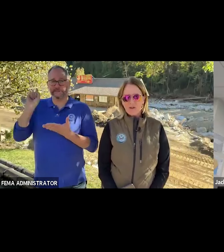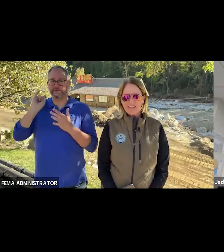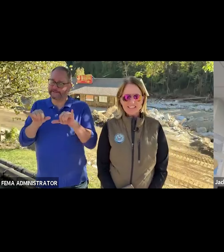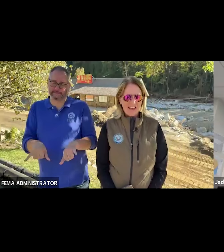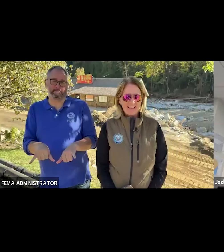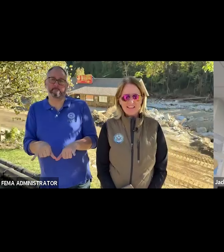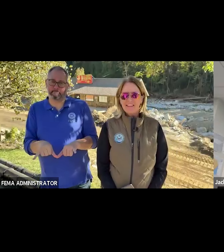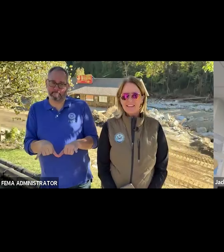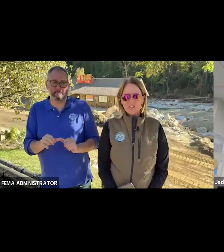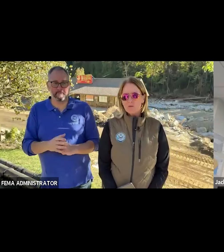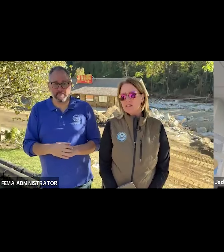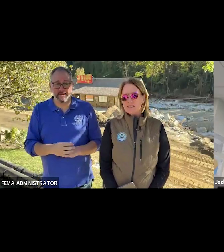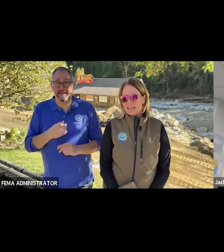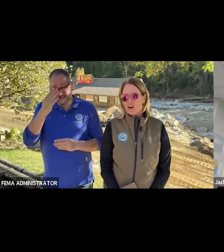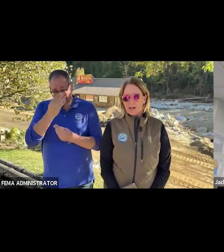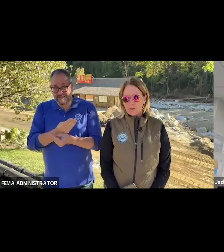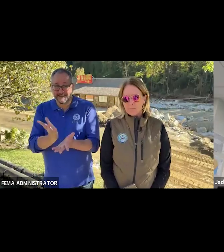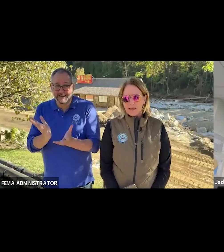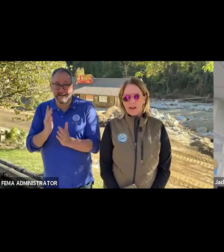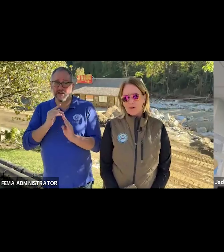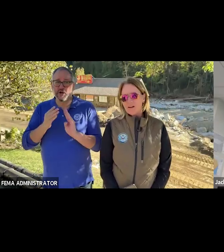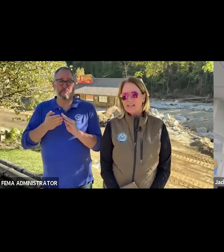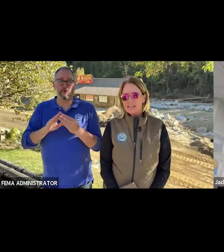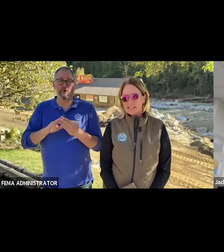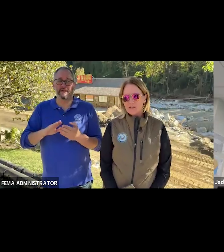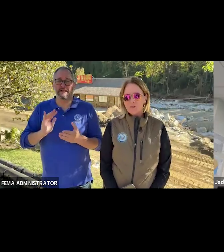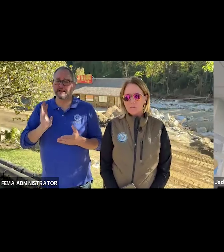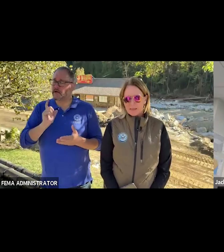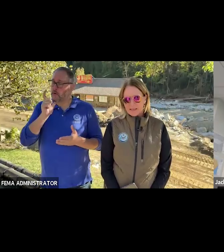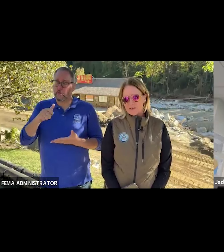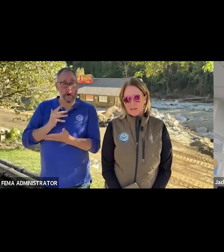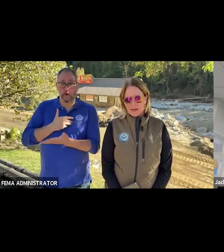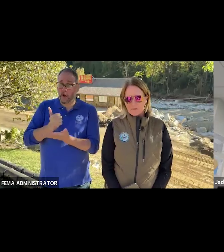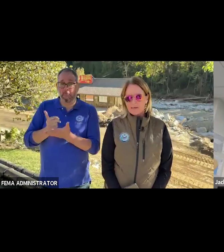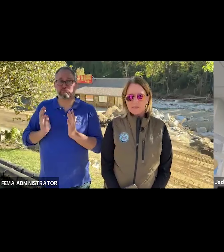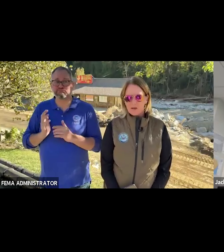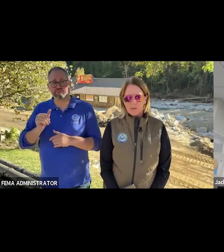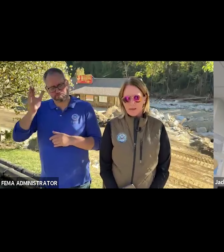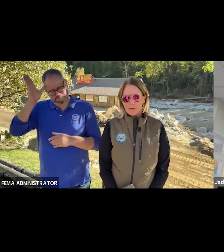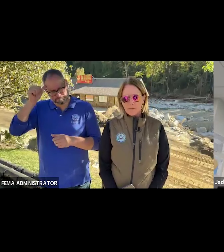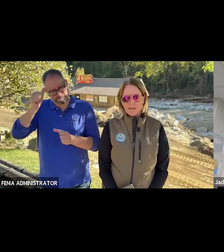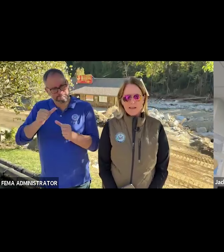is that these communities need our help, and we are going to continue to be here side by side with them.